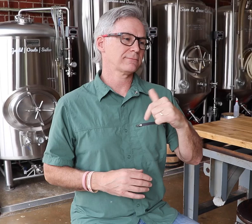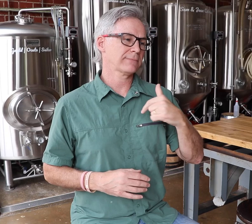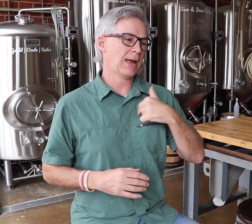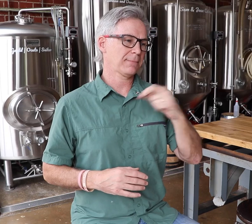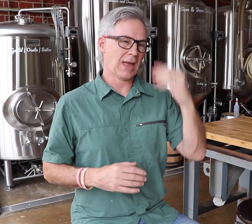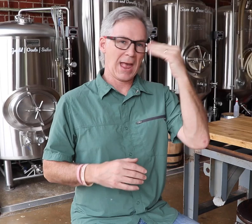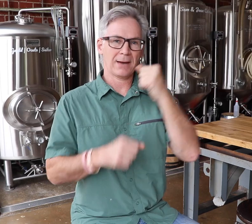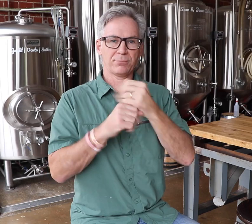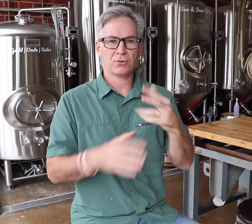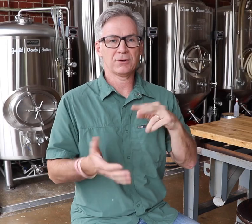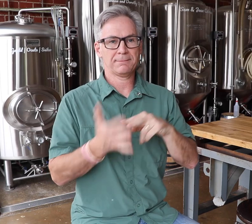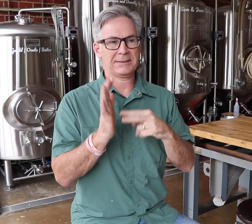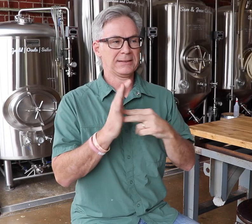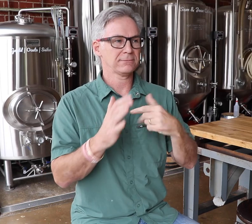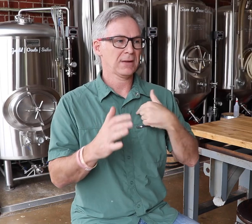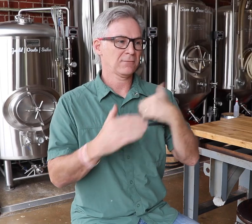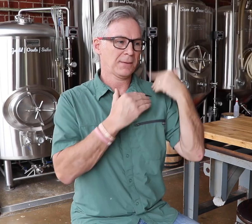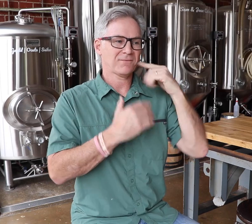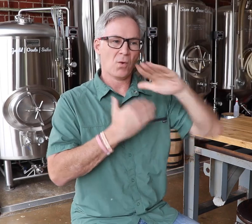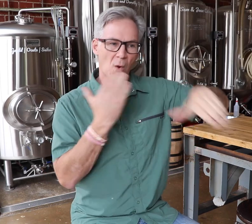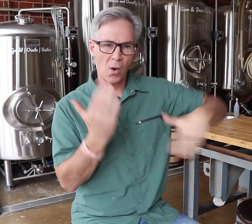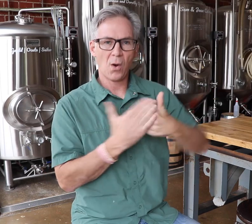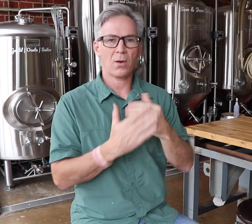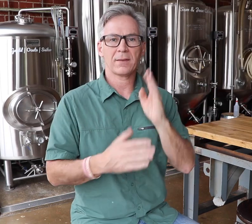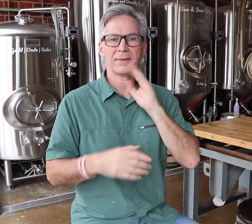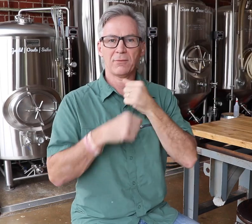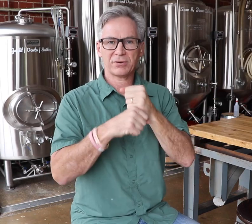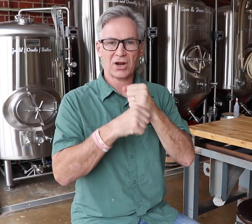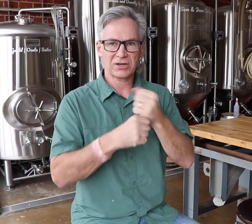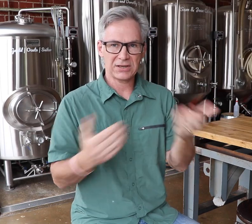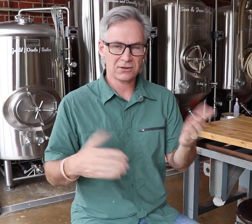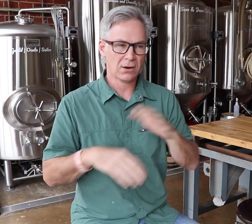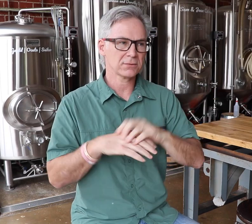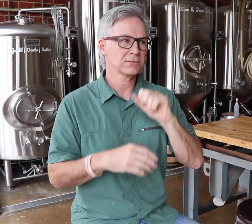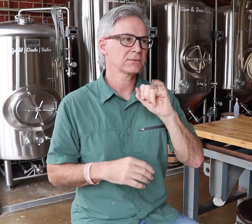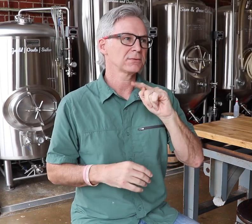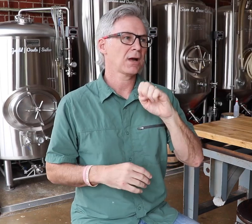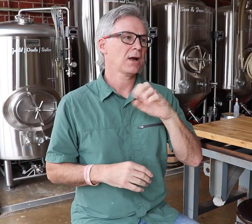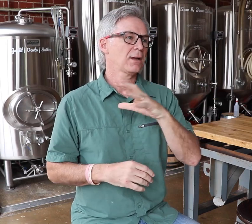I’m the head brewer here which means I’m responsible for all of the beer brewing we do on-site